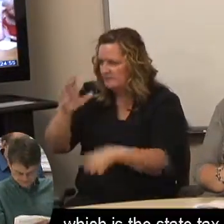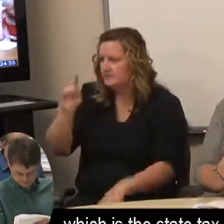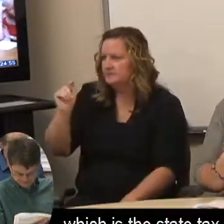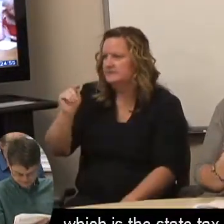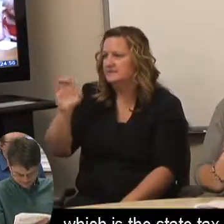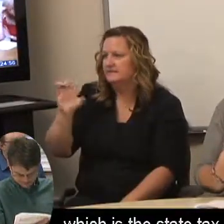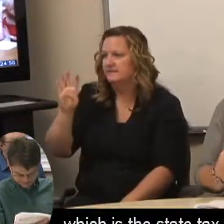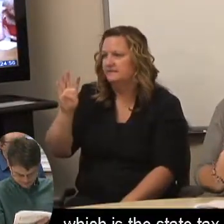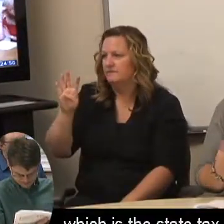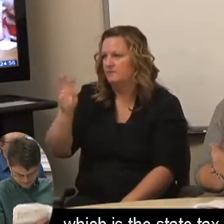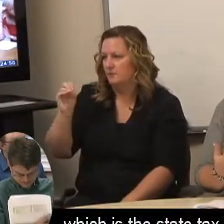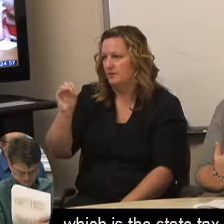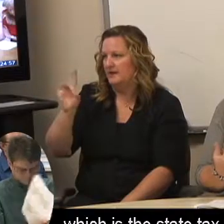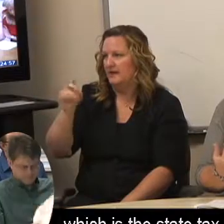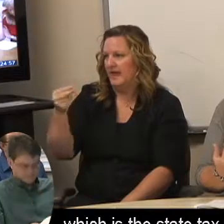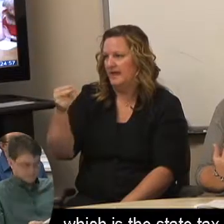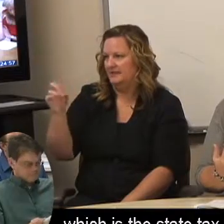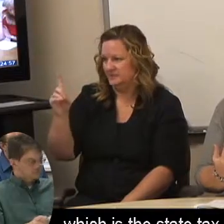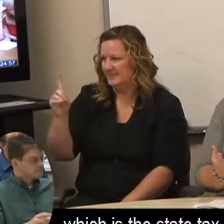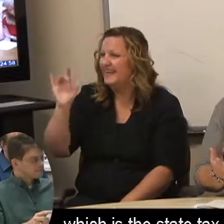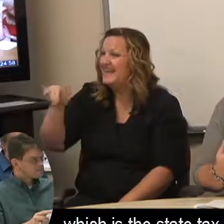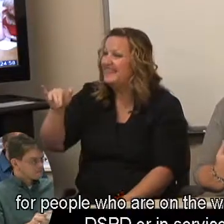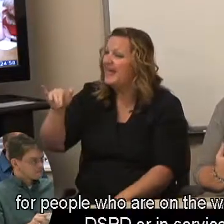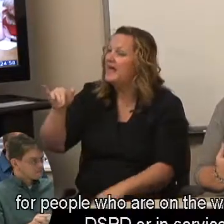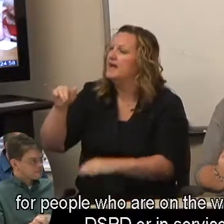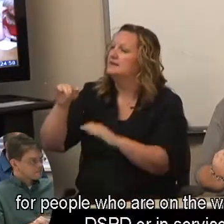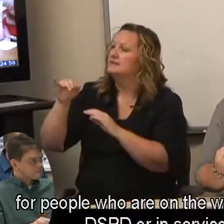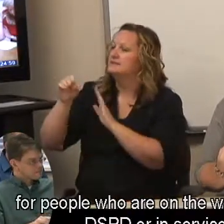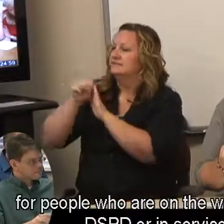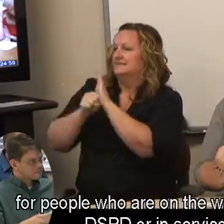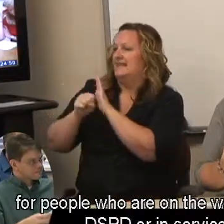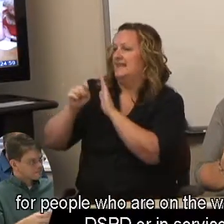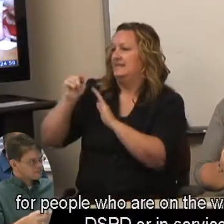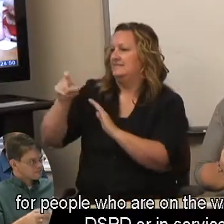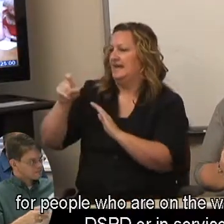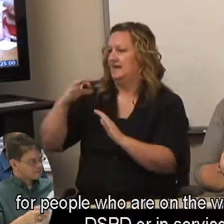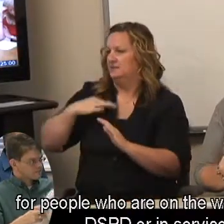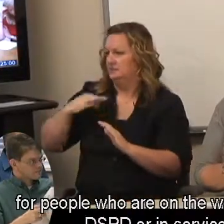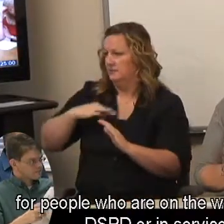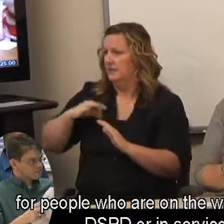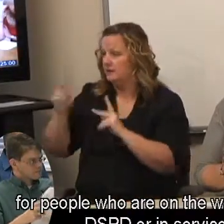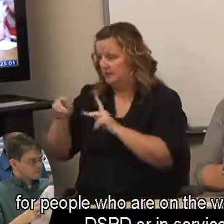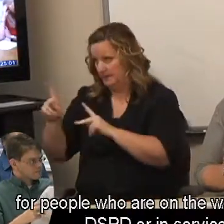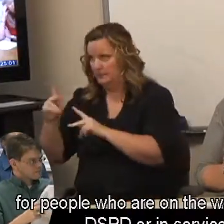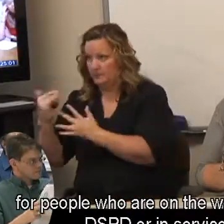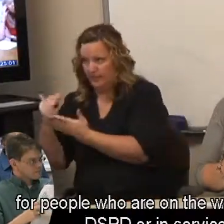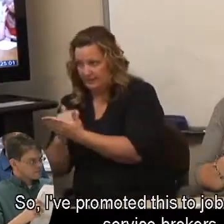which is the state tax credit for people who are on the waiting list for DSPD or in services.